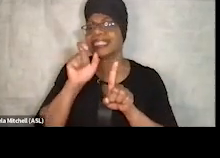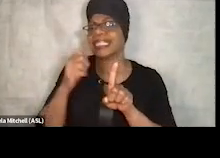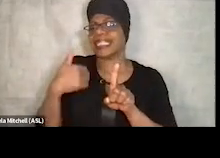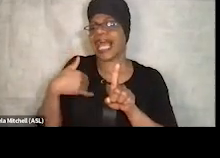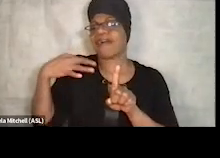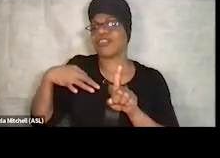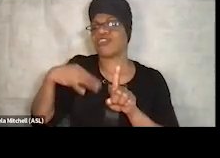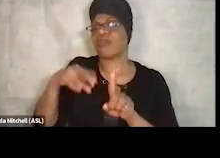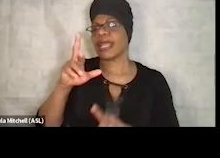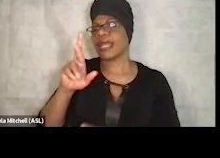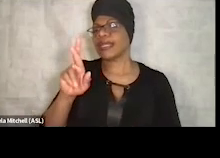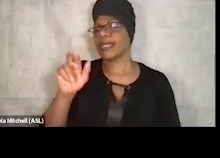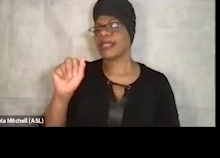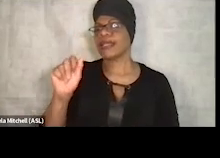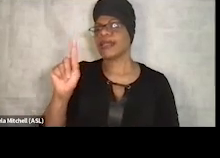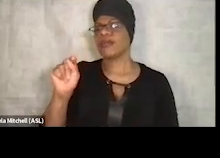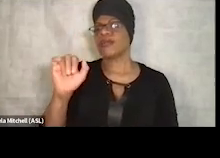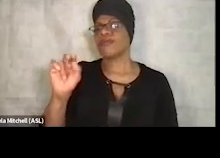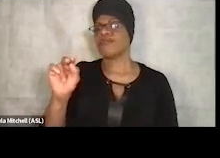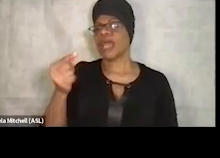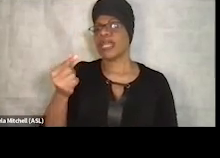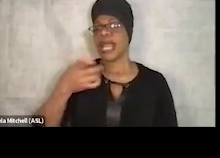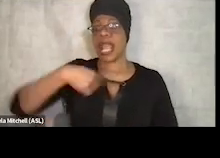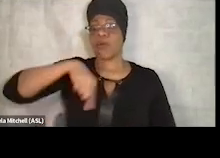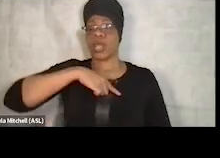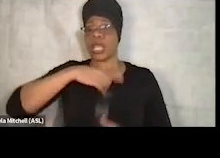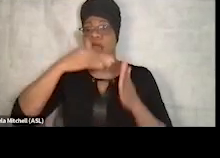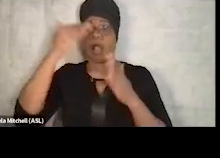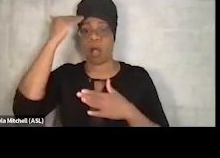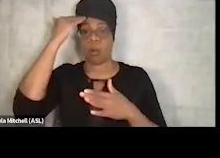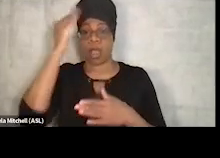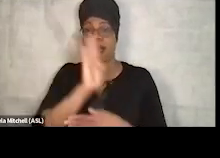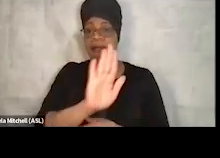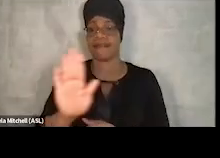and/or we're aware that of what their legal past is because they've come through the other programs.